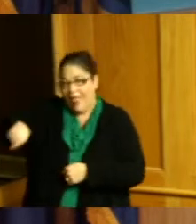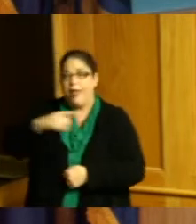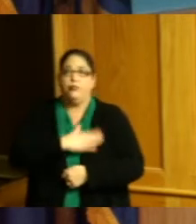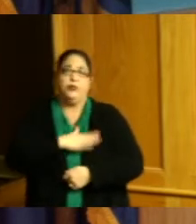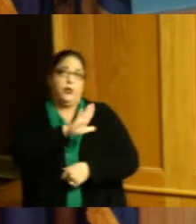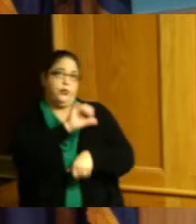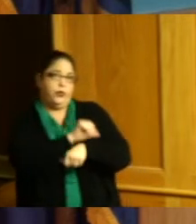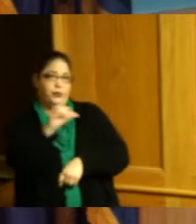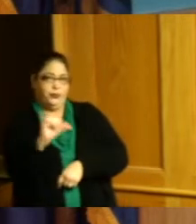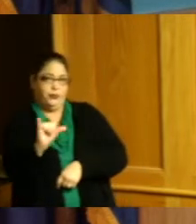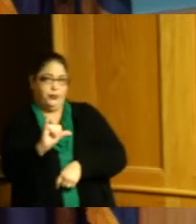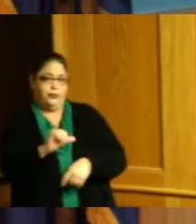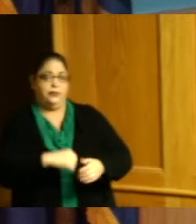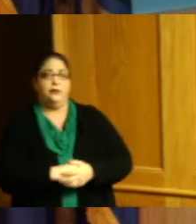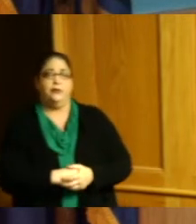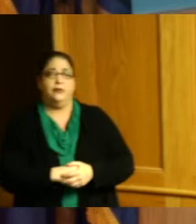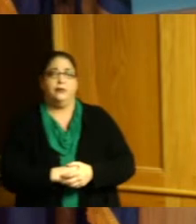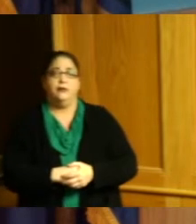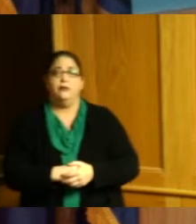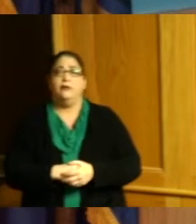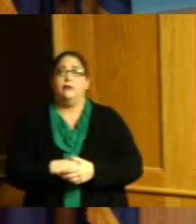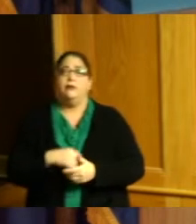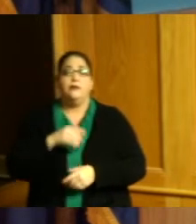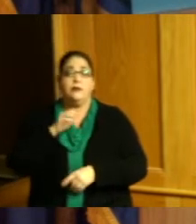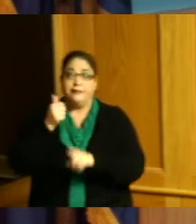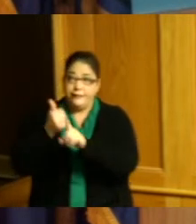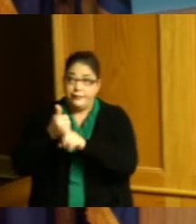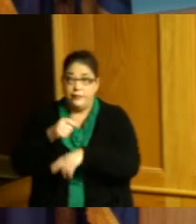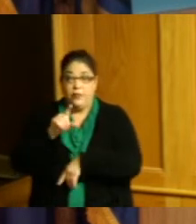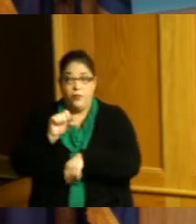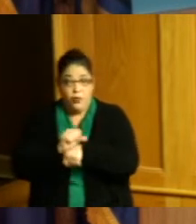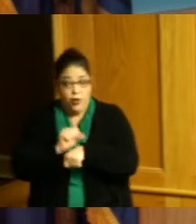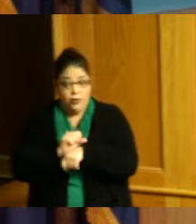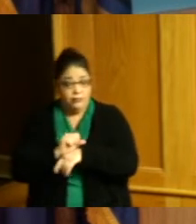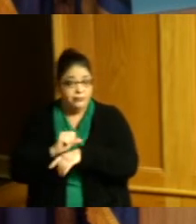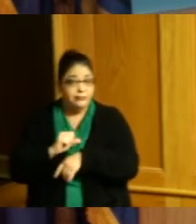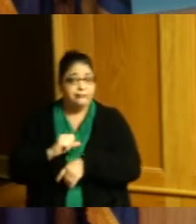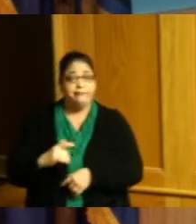and even in time when you you know came in and you weren't feeling the best but